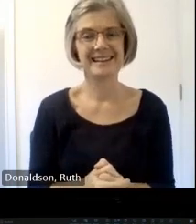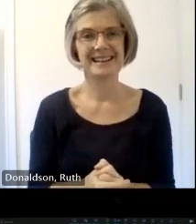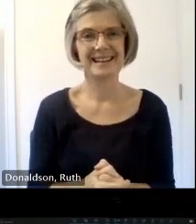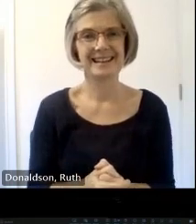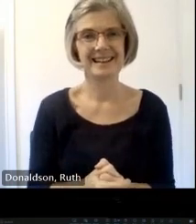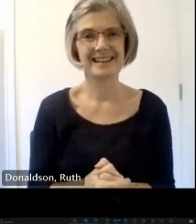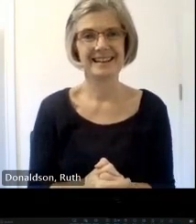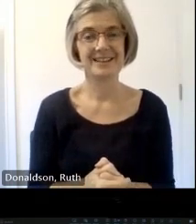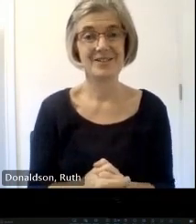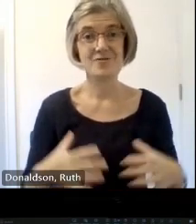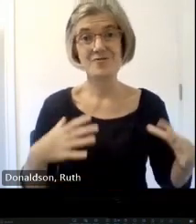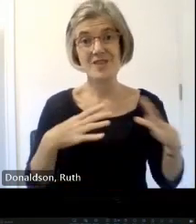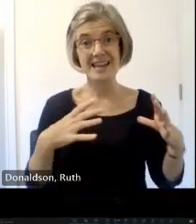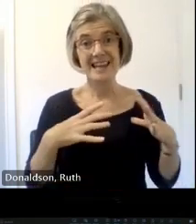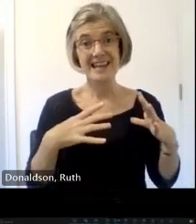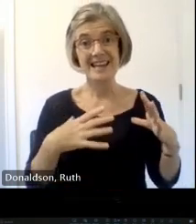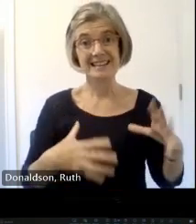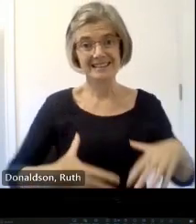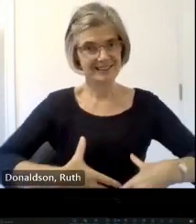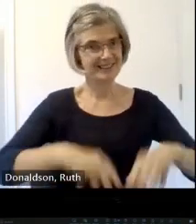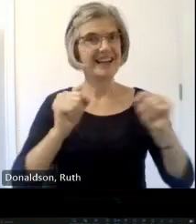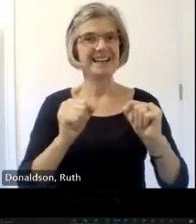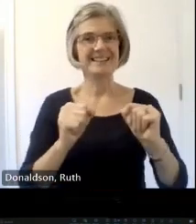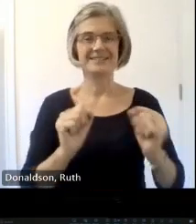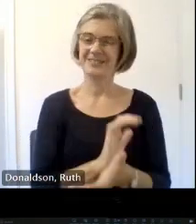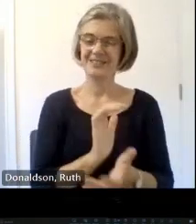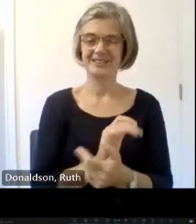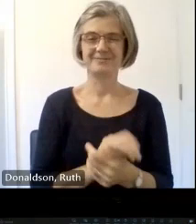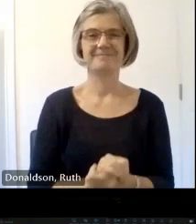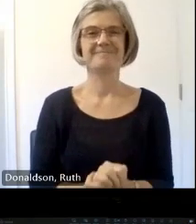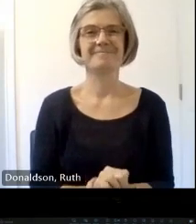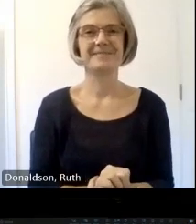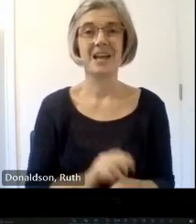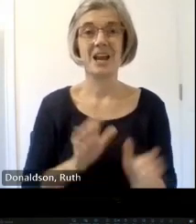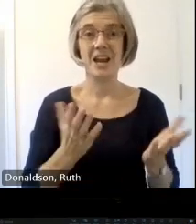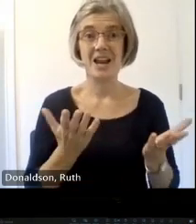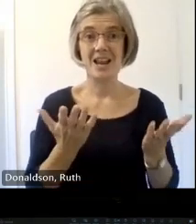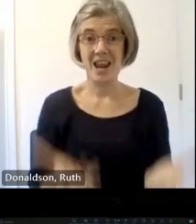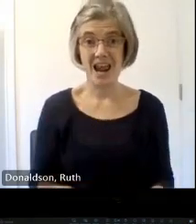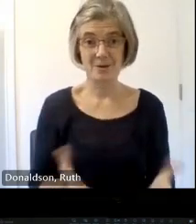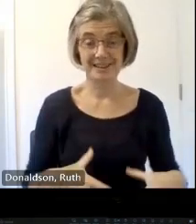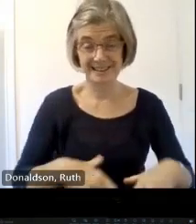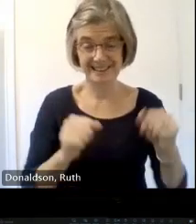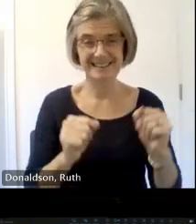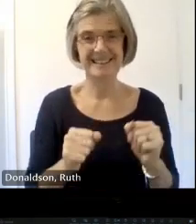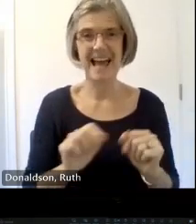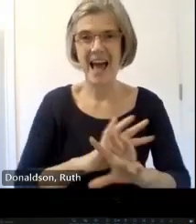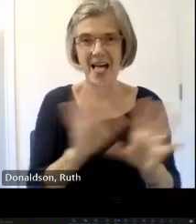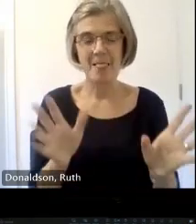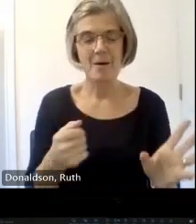ready yeah okay enjoy H your minute starts now hello everybody I am Rachel Dorman the program